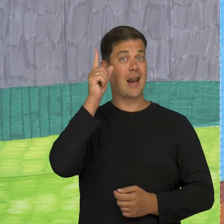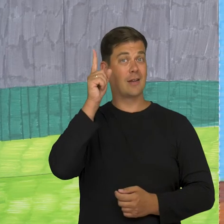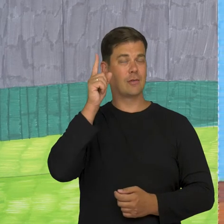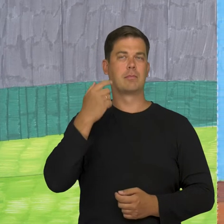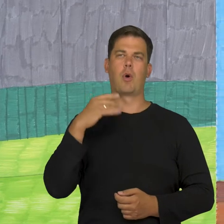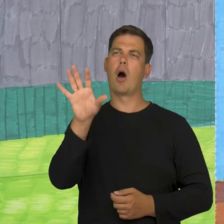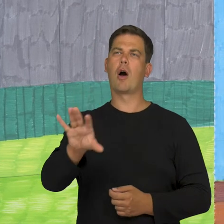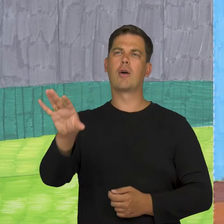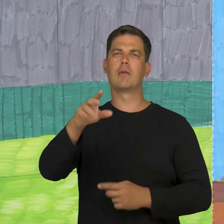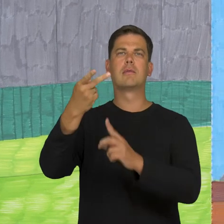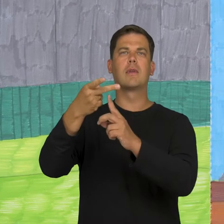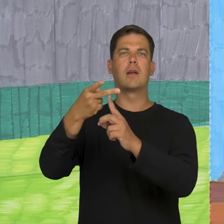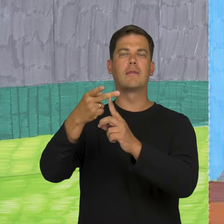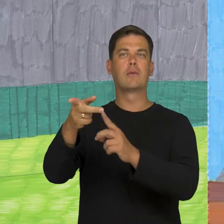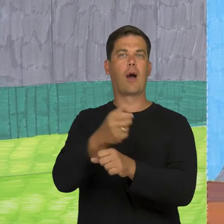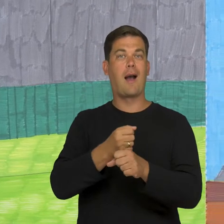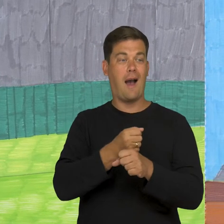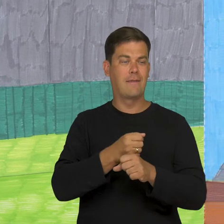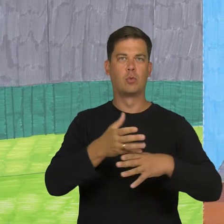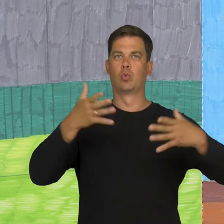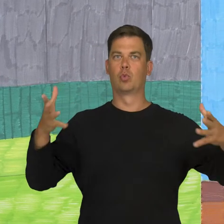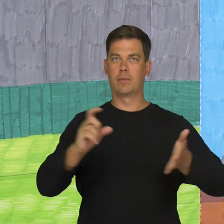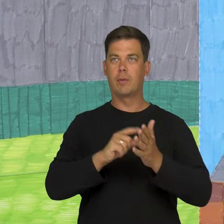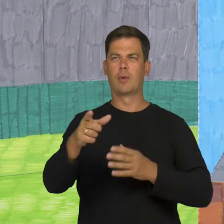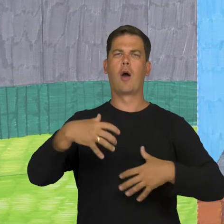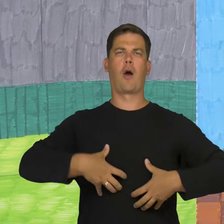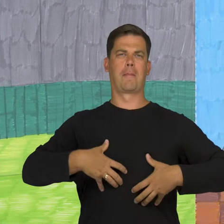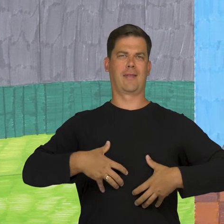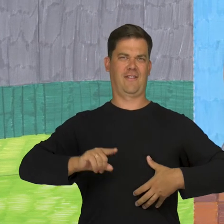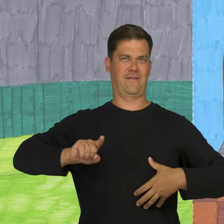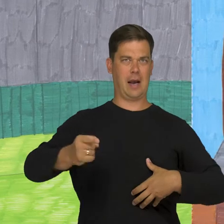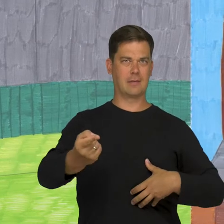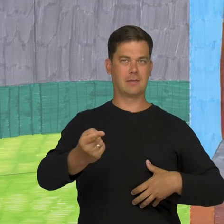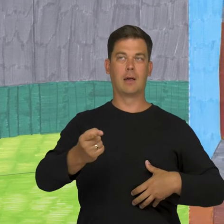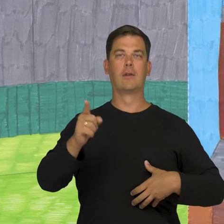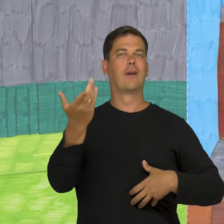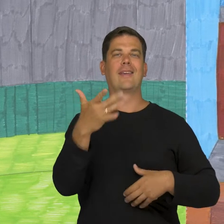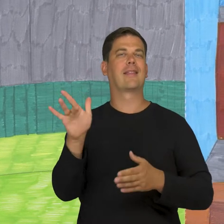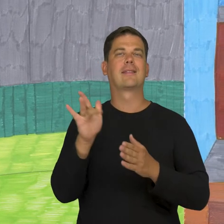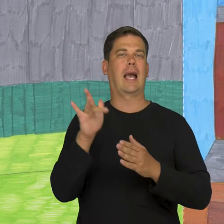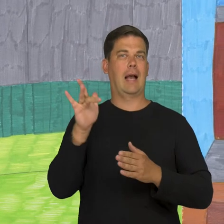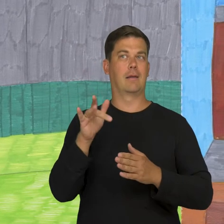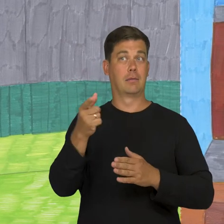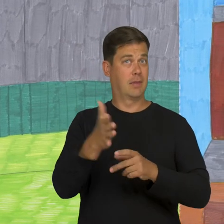In the morning, during breakfast and coffee, in the living room, I watched TV and a French comedy film, the "Intouchables",